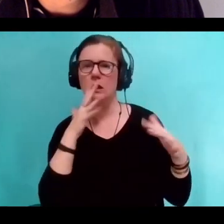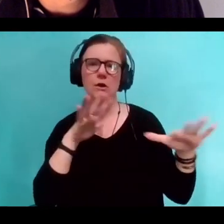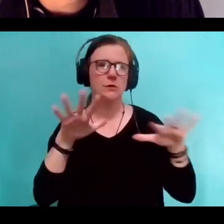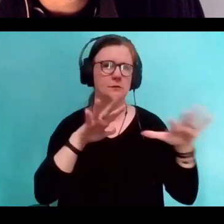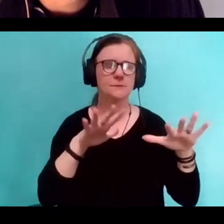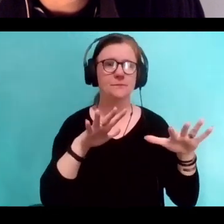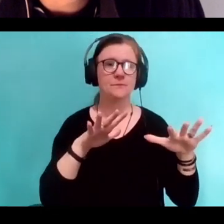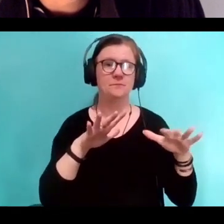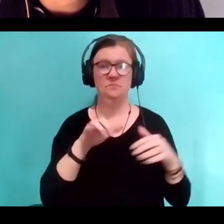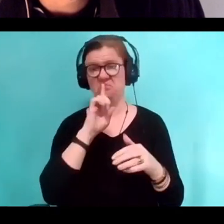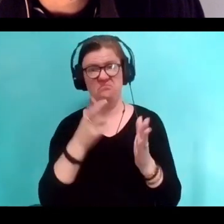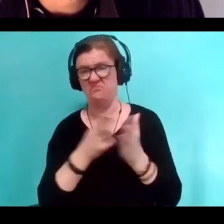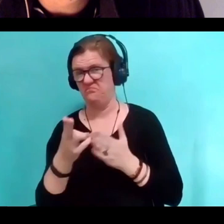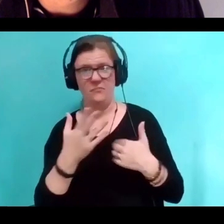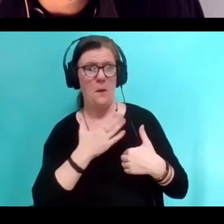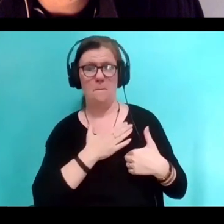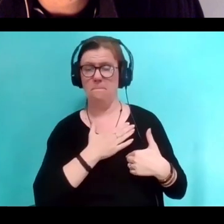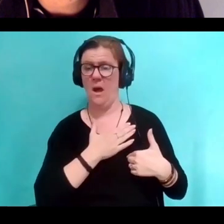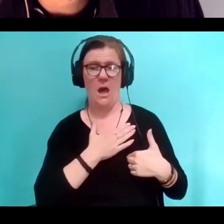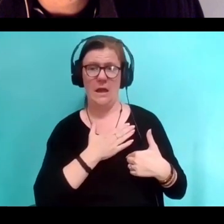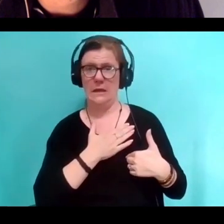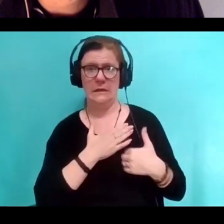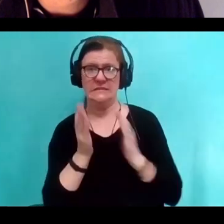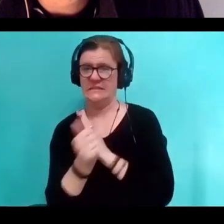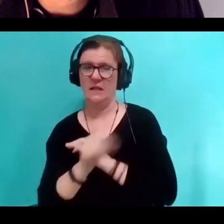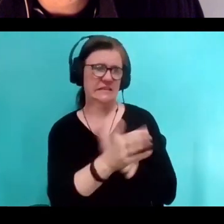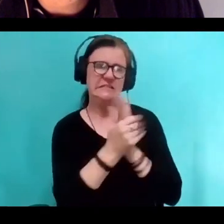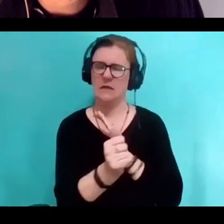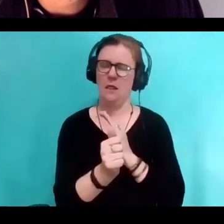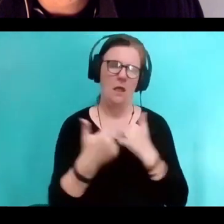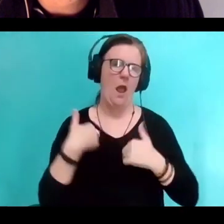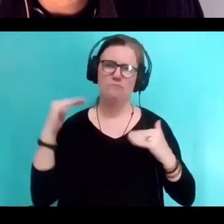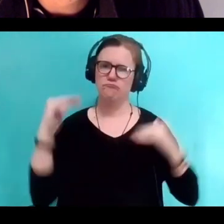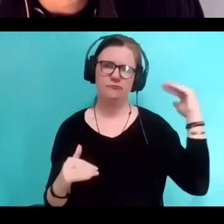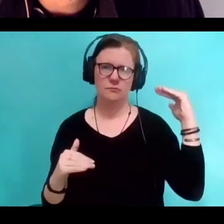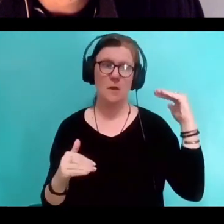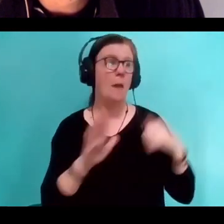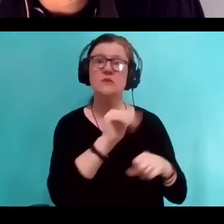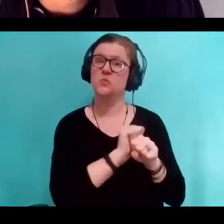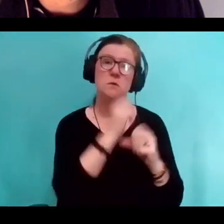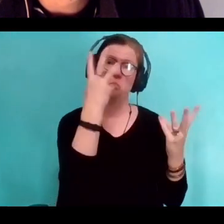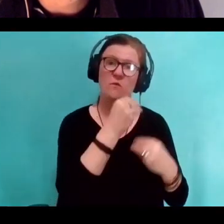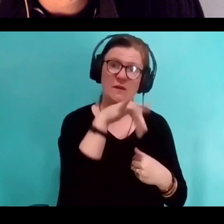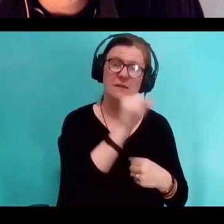I don't have anything like Freud's chops, I never will. And I do love his work, but I find it at times,